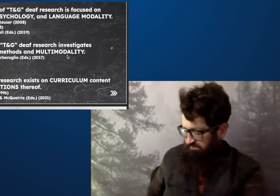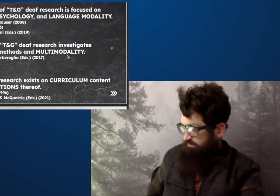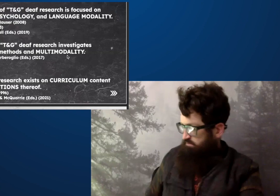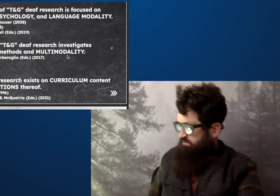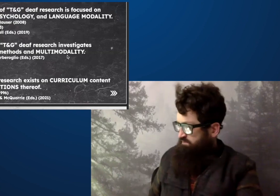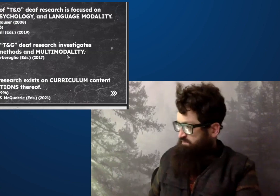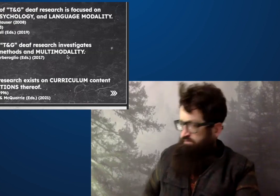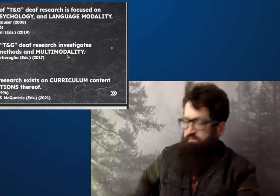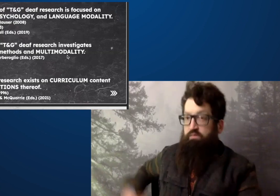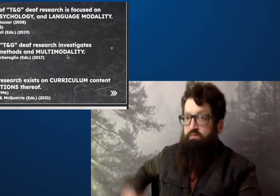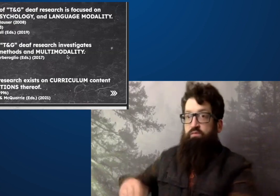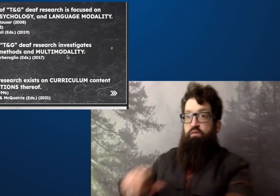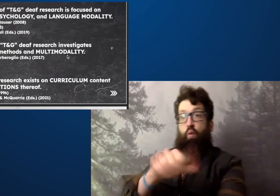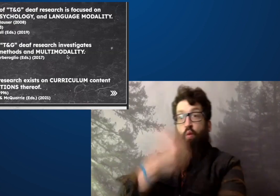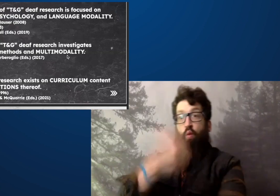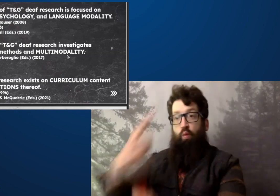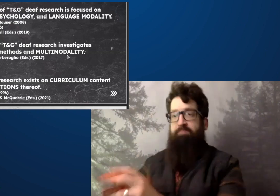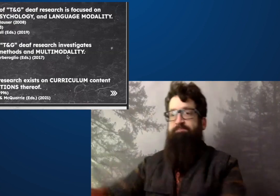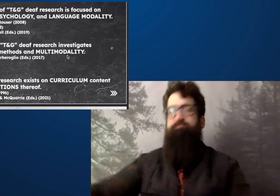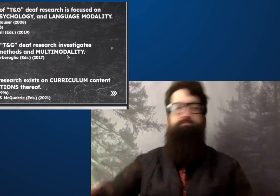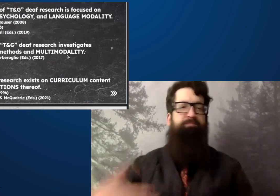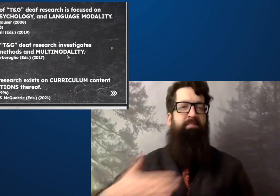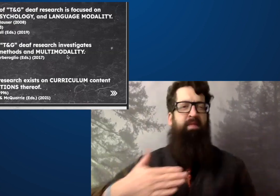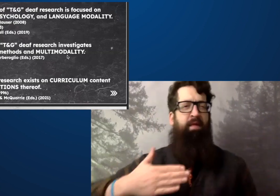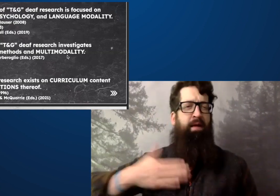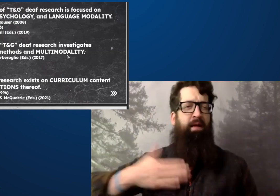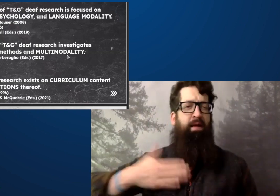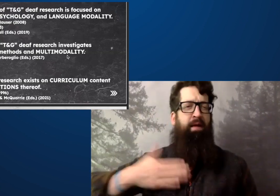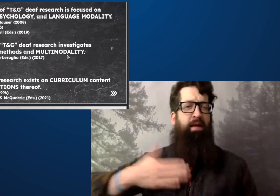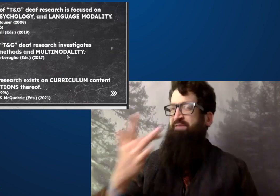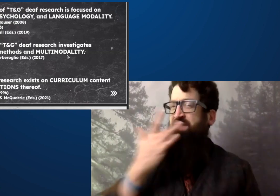Sorry. The interpreter is not sure of a sign.